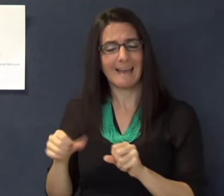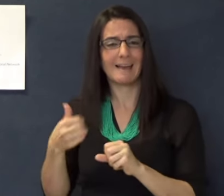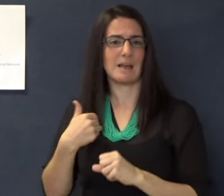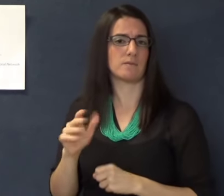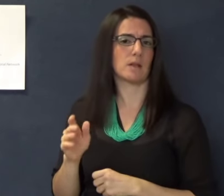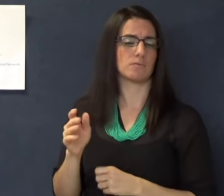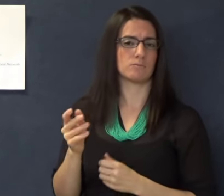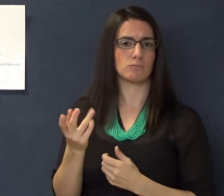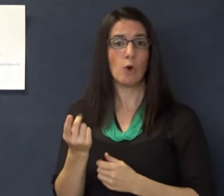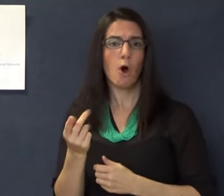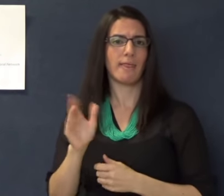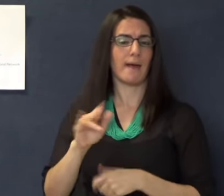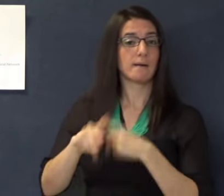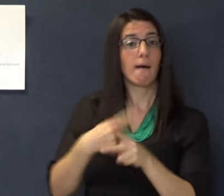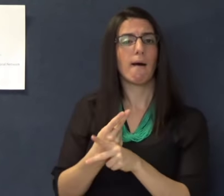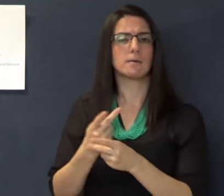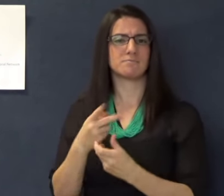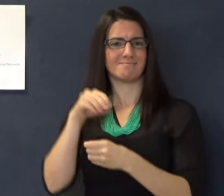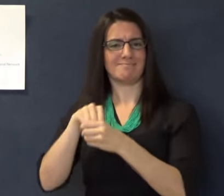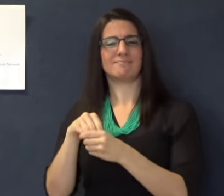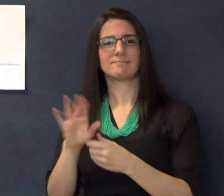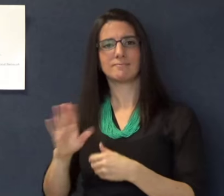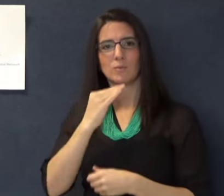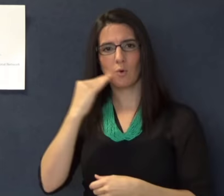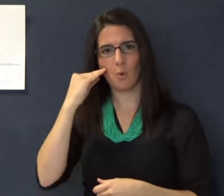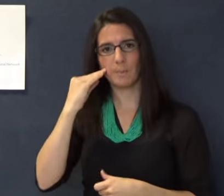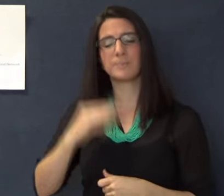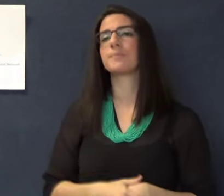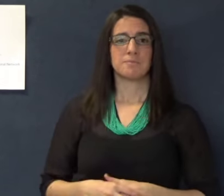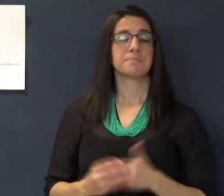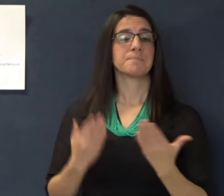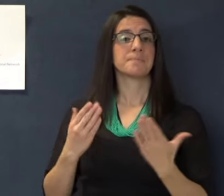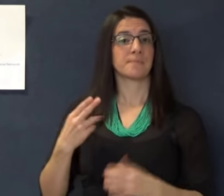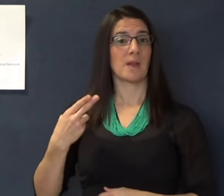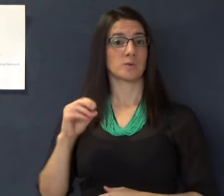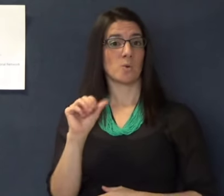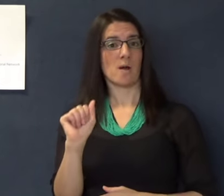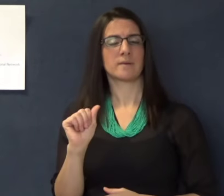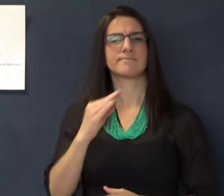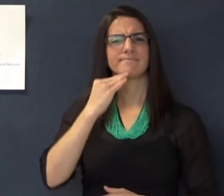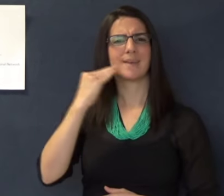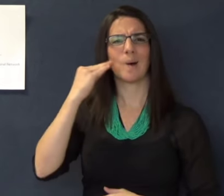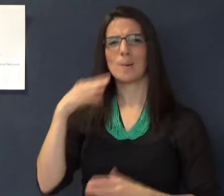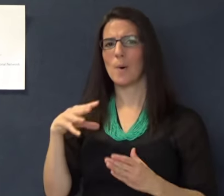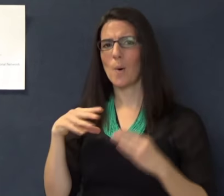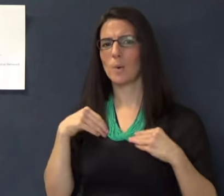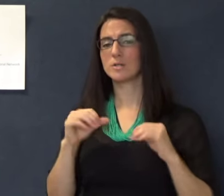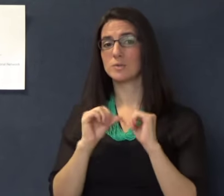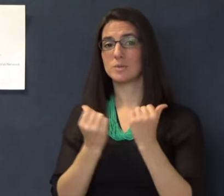to whatever type of animal provide assistance to them in their home. Home owners’ associations often do the